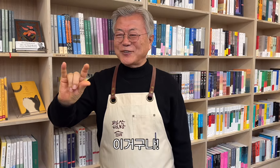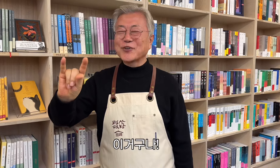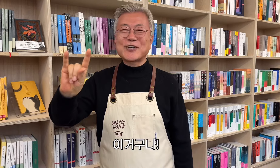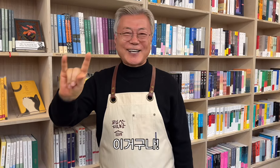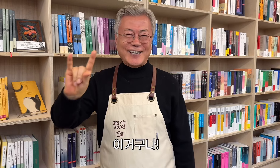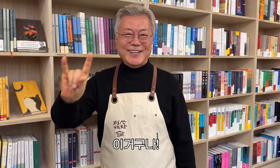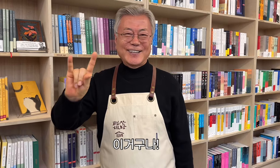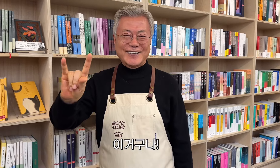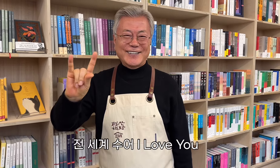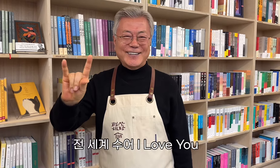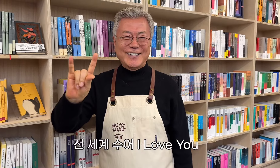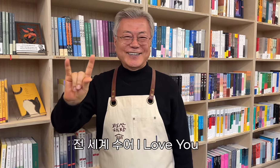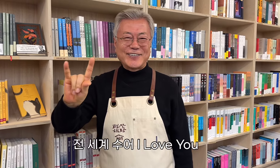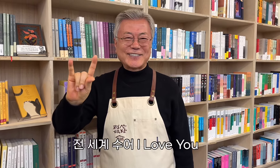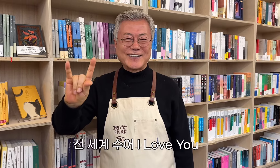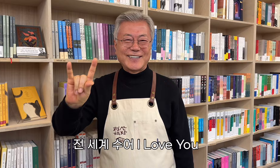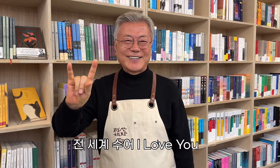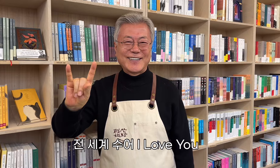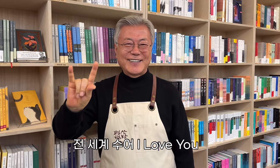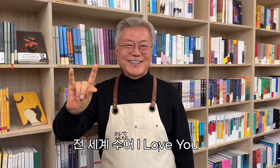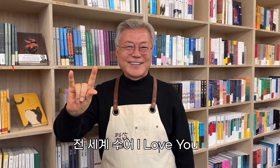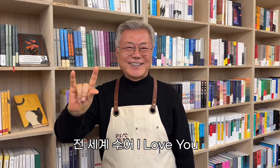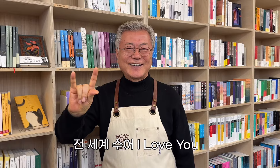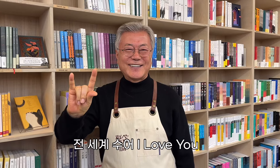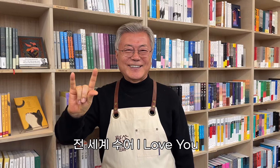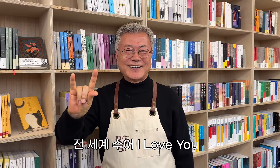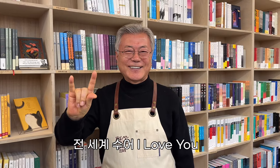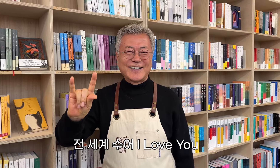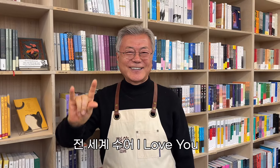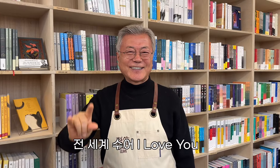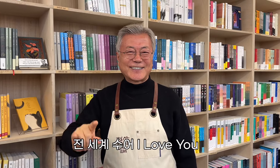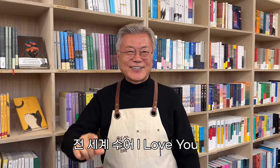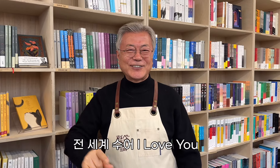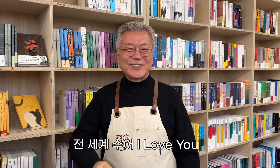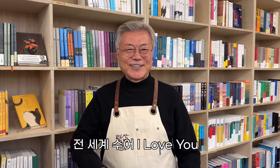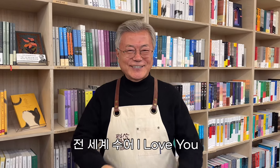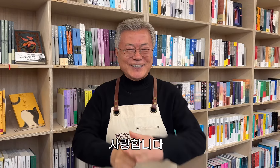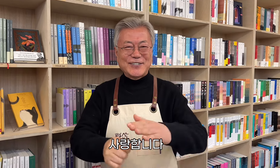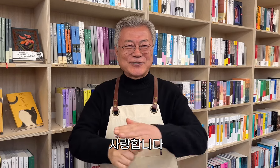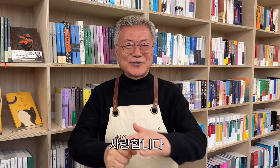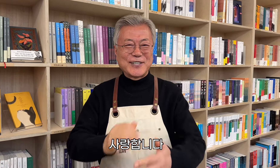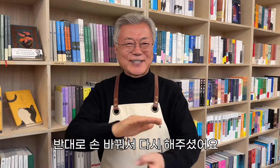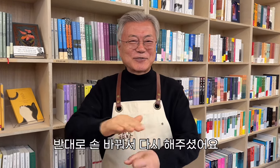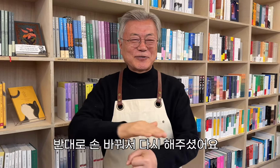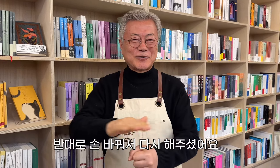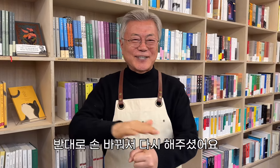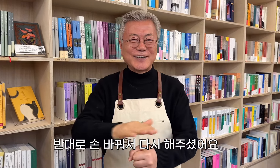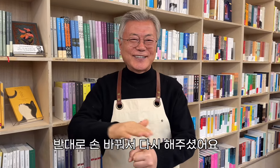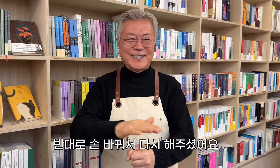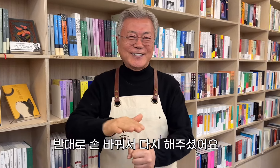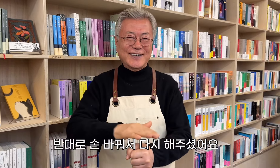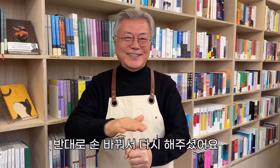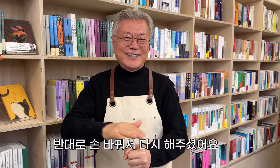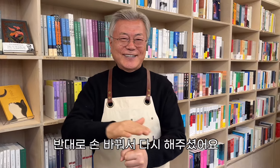This is it! I Love You He switched hands and did it again.